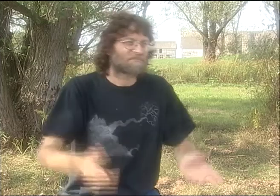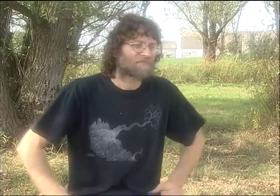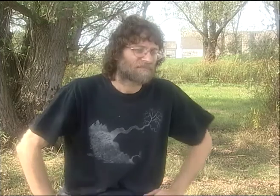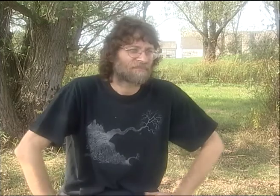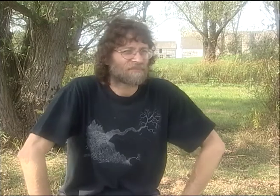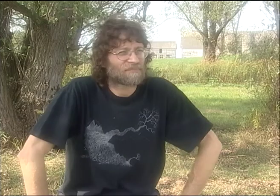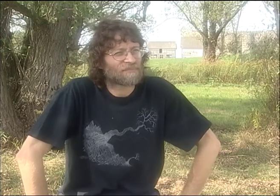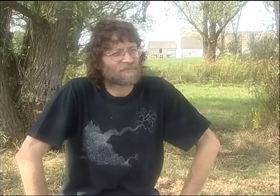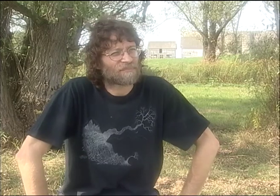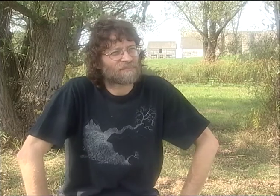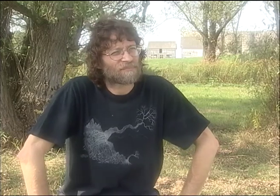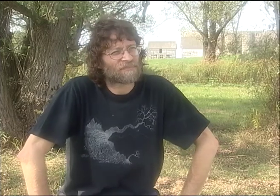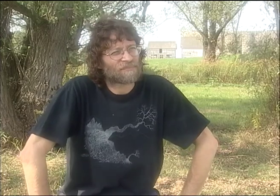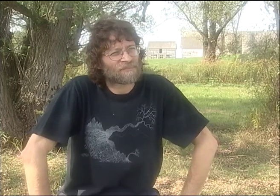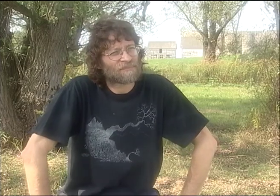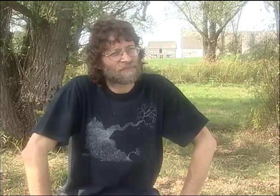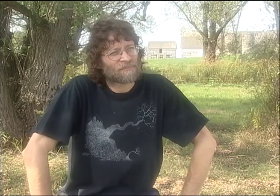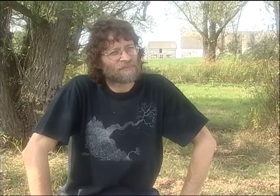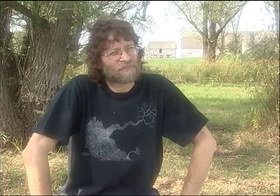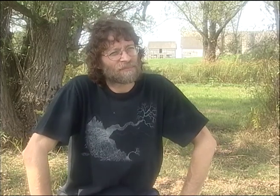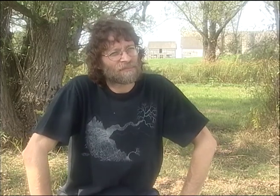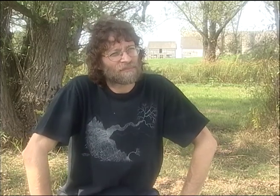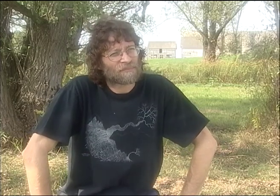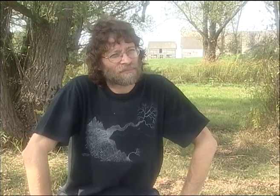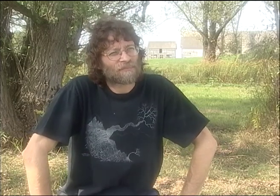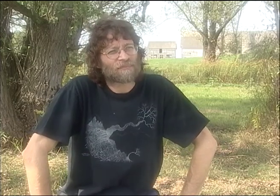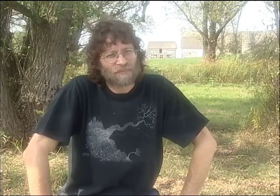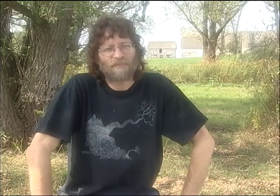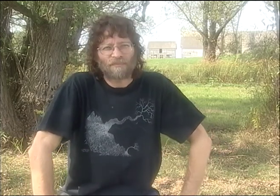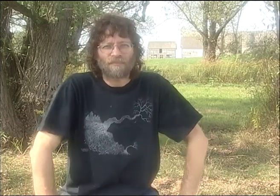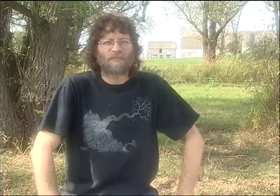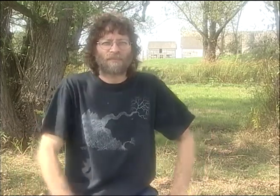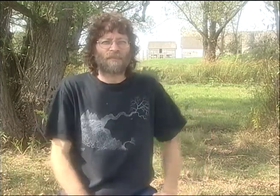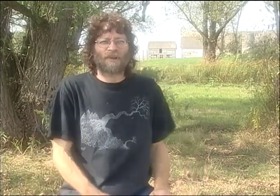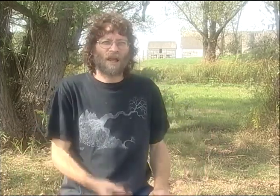I JUST DIDN'T CARE 'CAUSE I WAS HAVING SUCH A GOOD TIME JUST TAKING IT ALL IN.